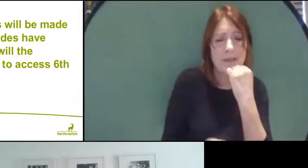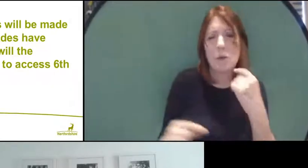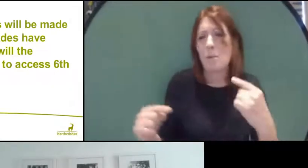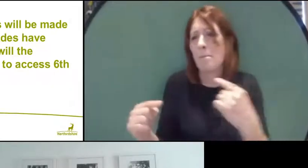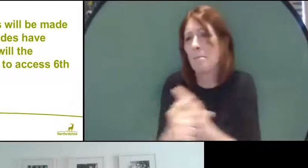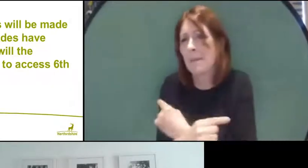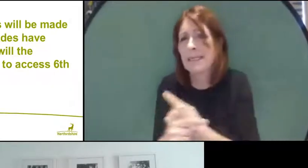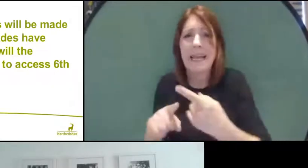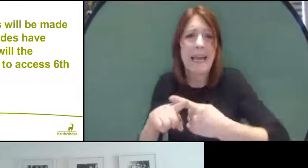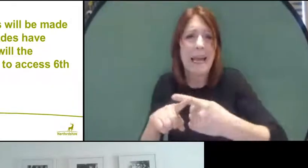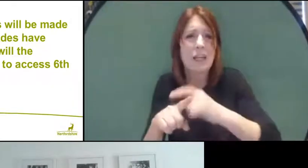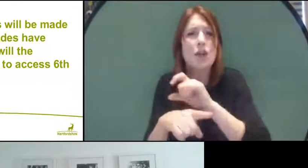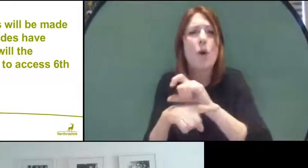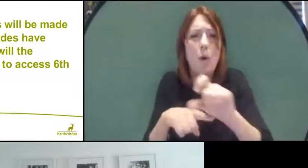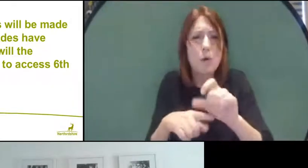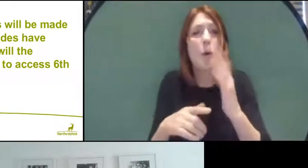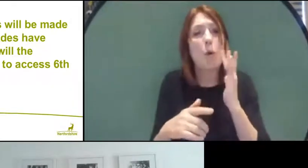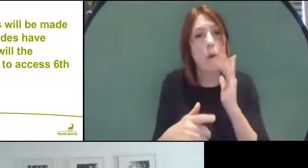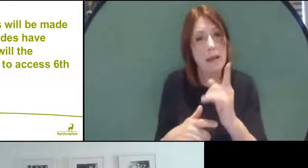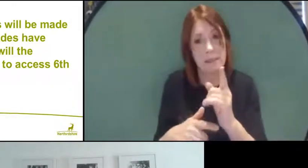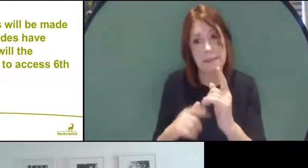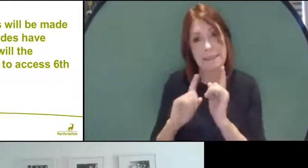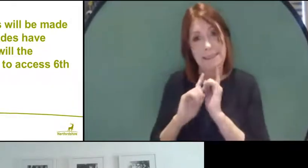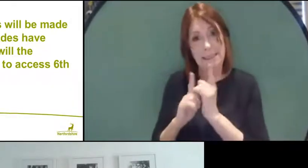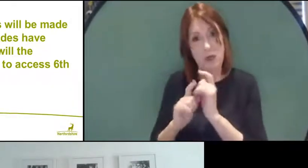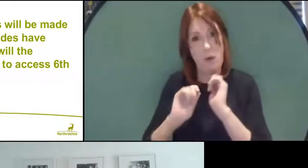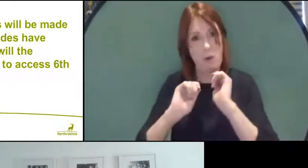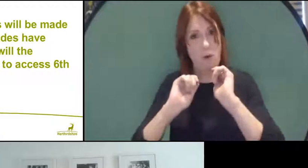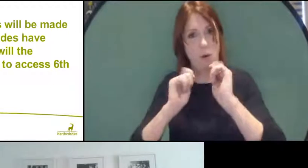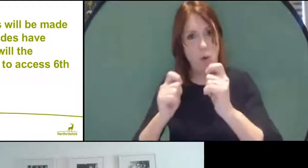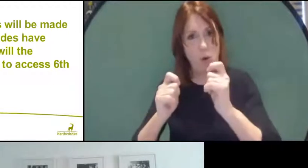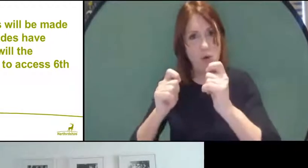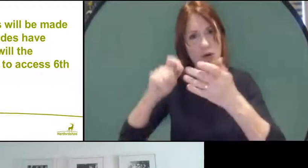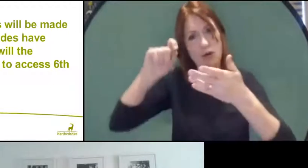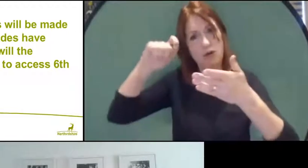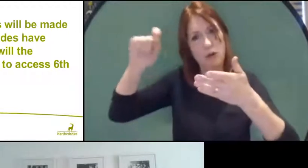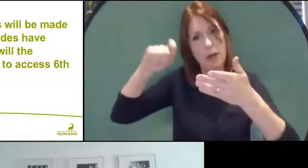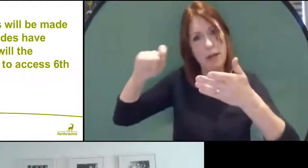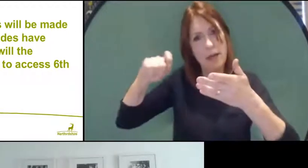account when your teachers award your grade. And what the government will do, is look at